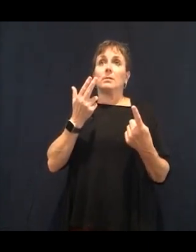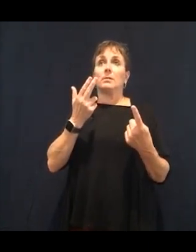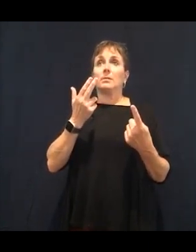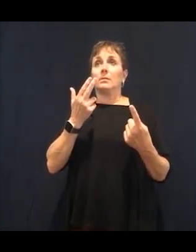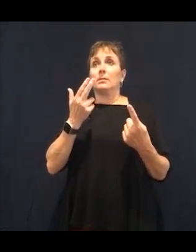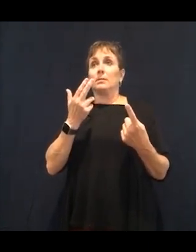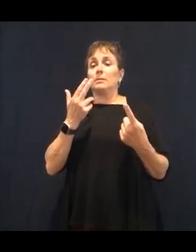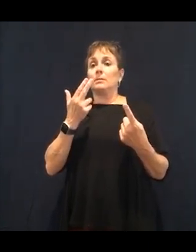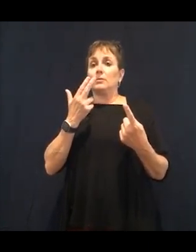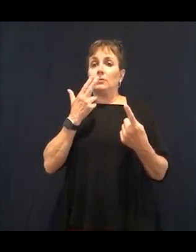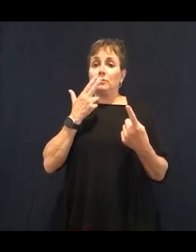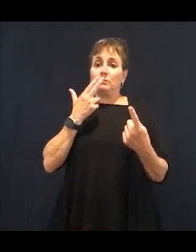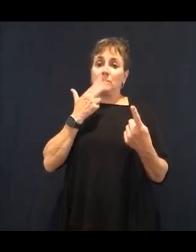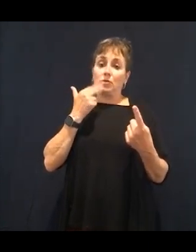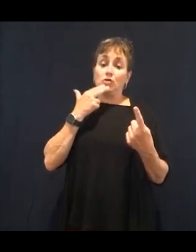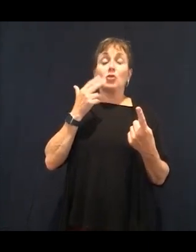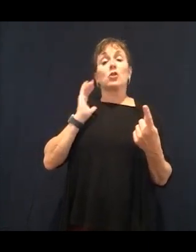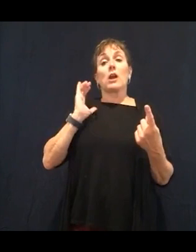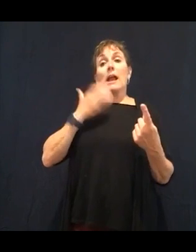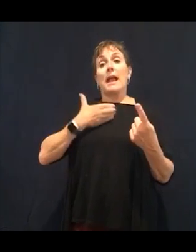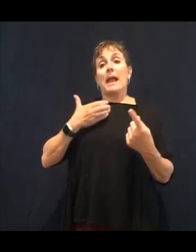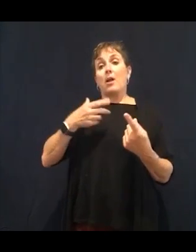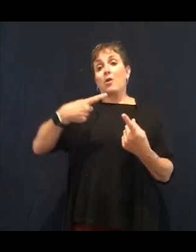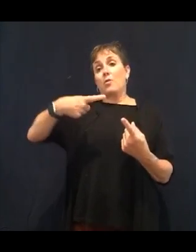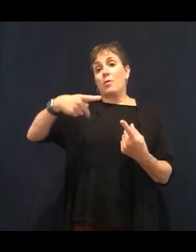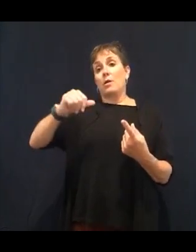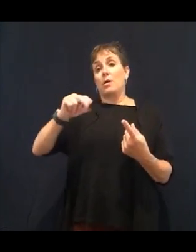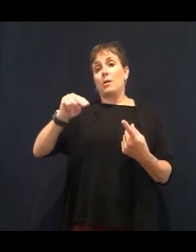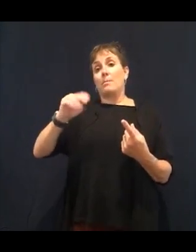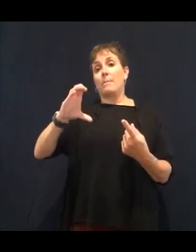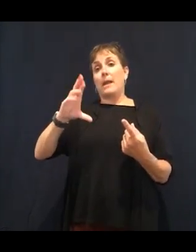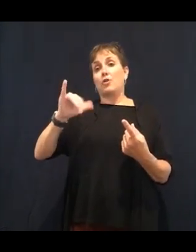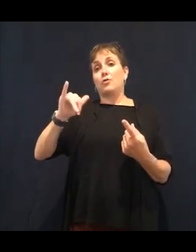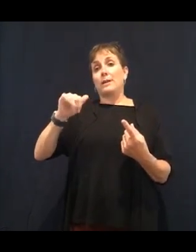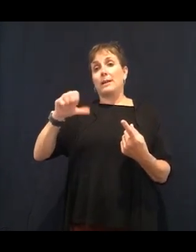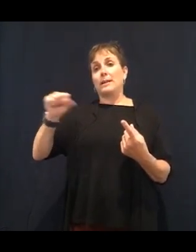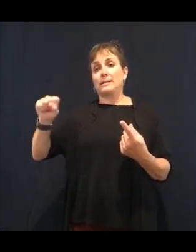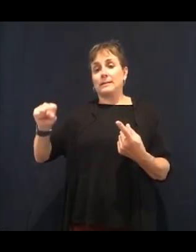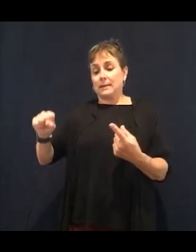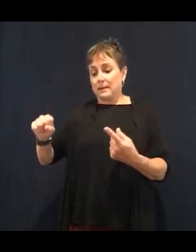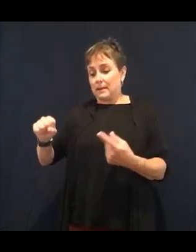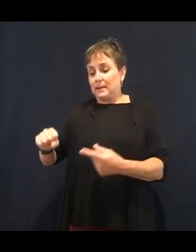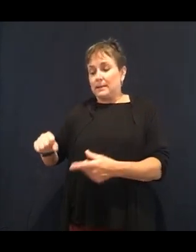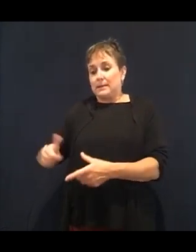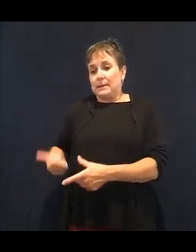the sugar that we put in and has to surge insulin